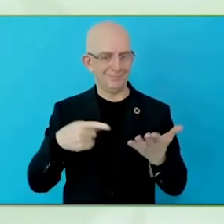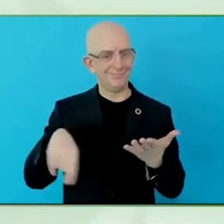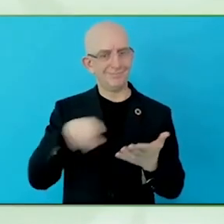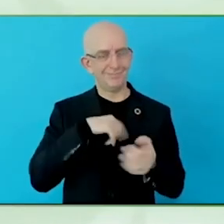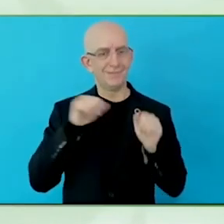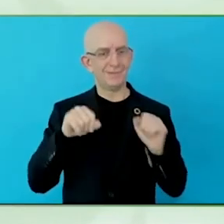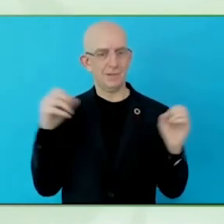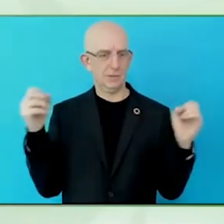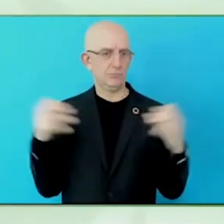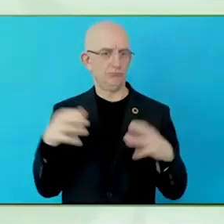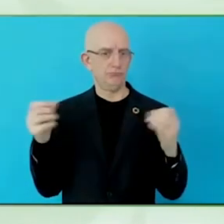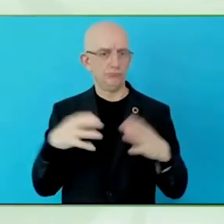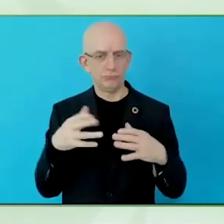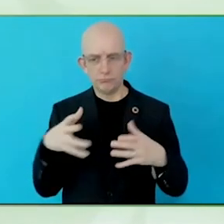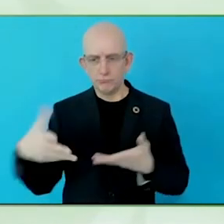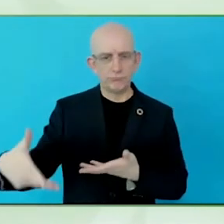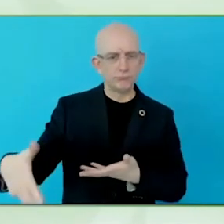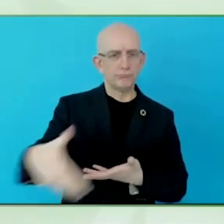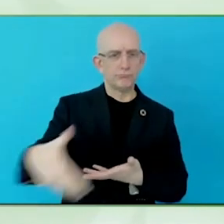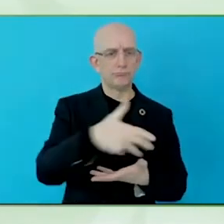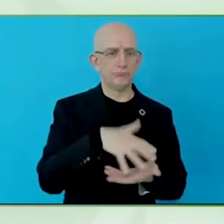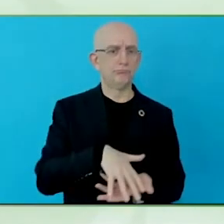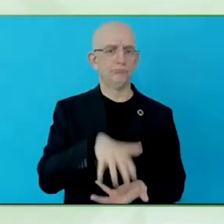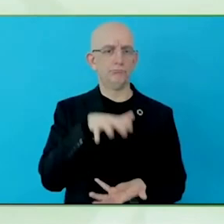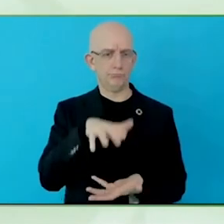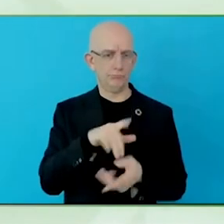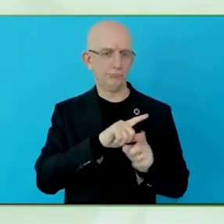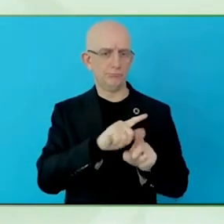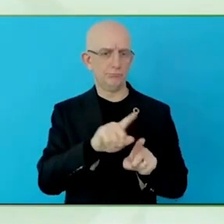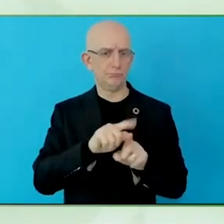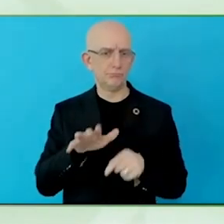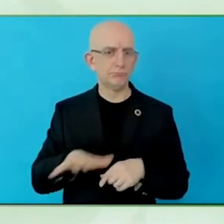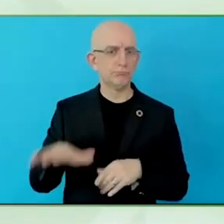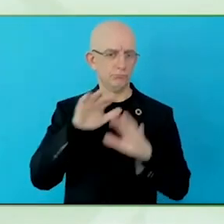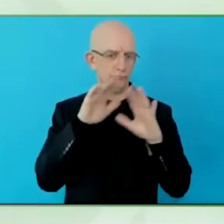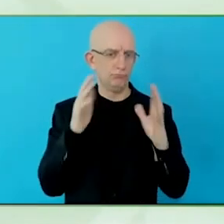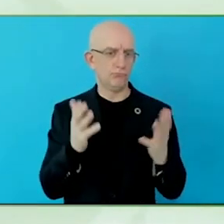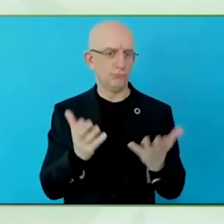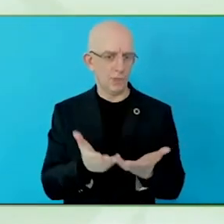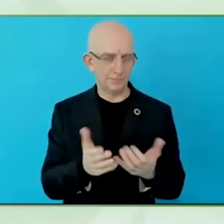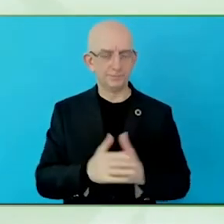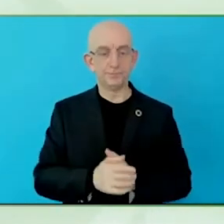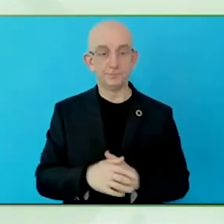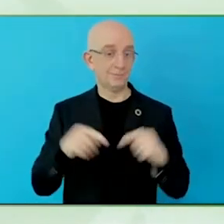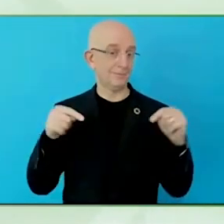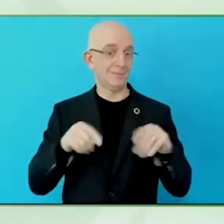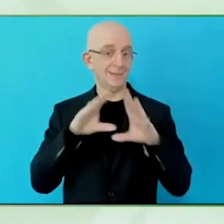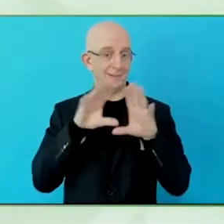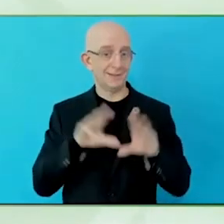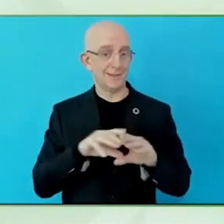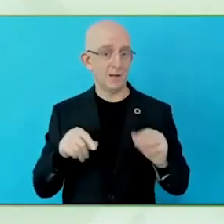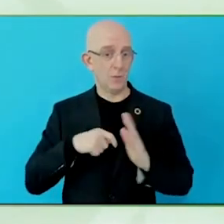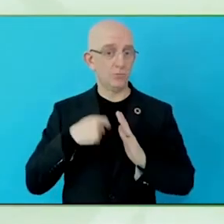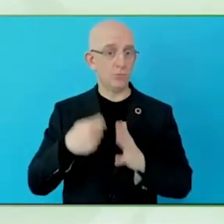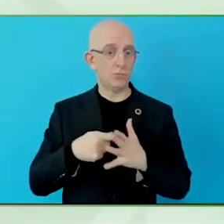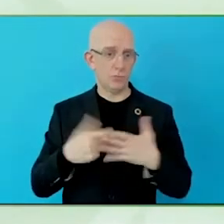innovative practices and policies. So what would now be the next step?